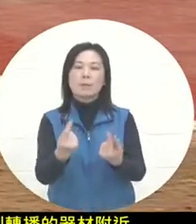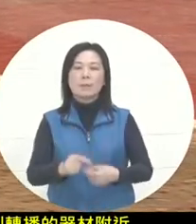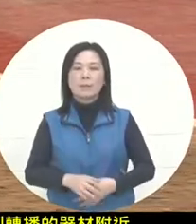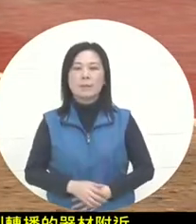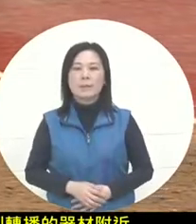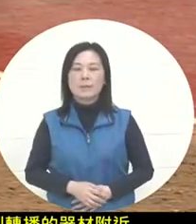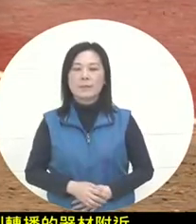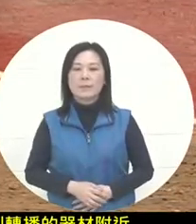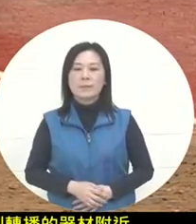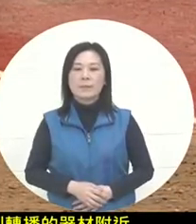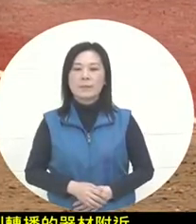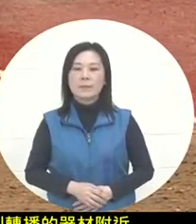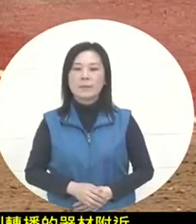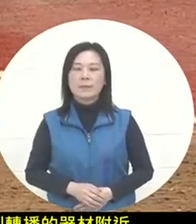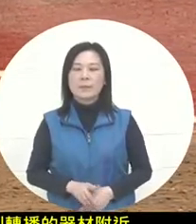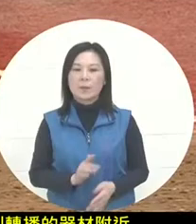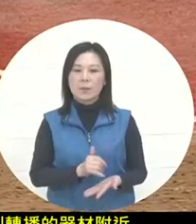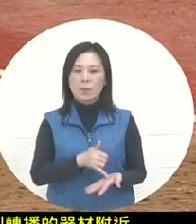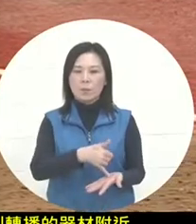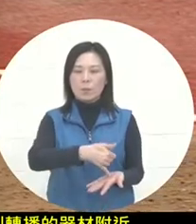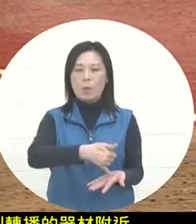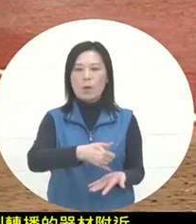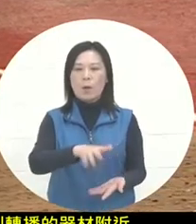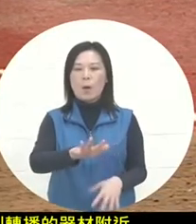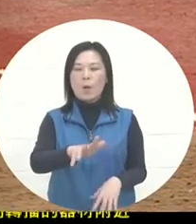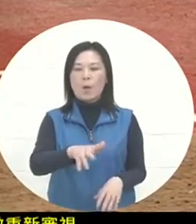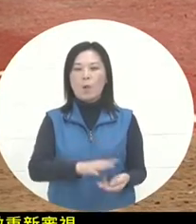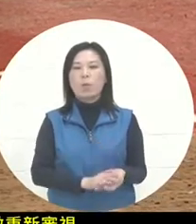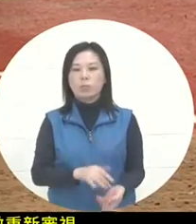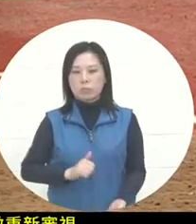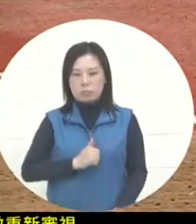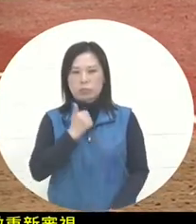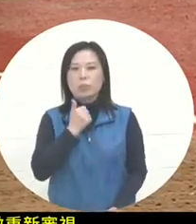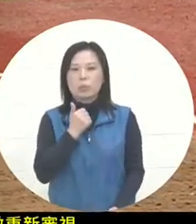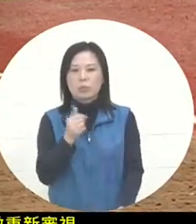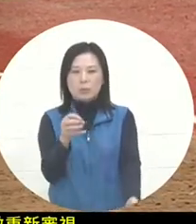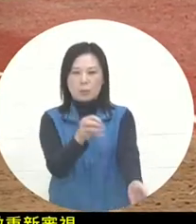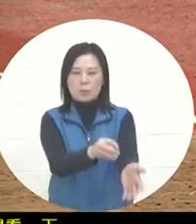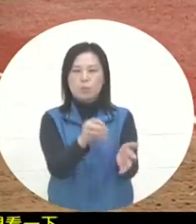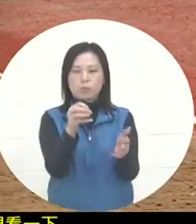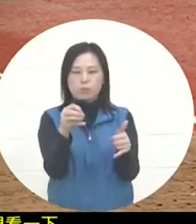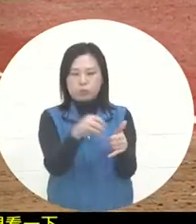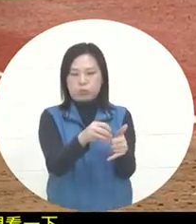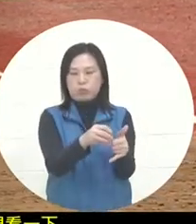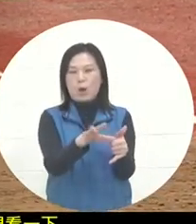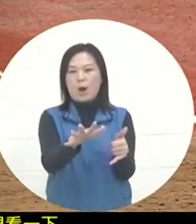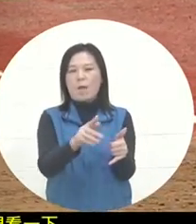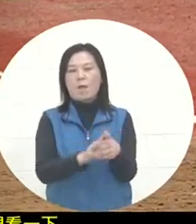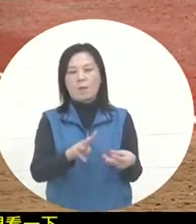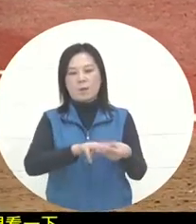That's what we're talking about. Oh, this is what